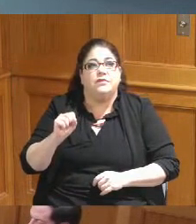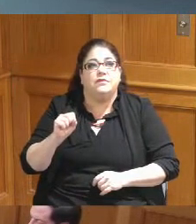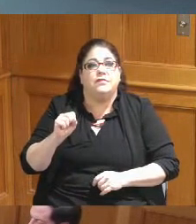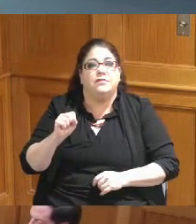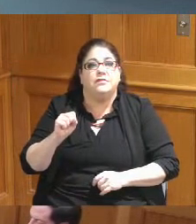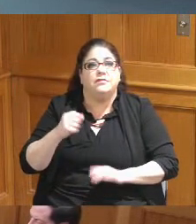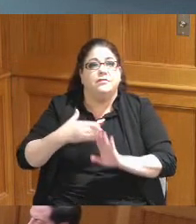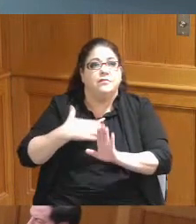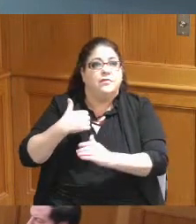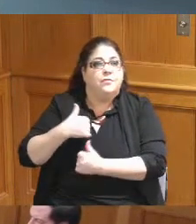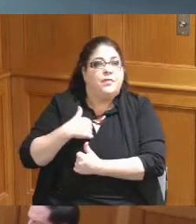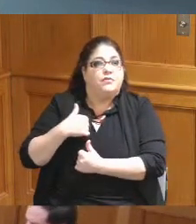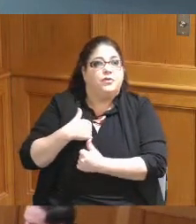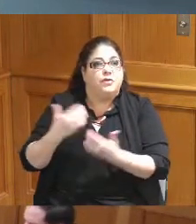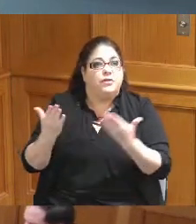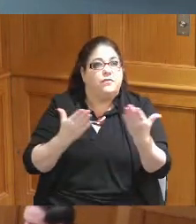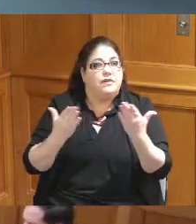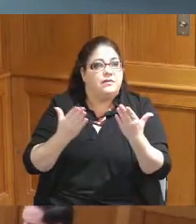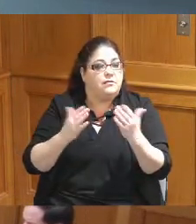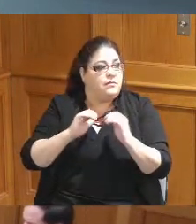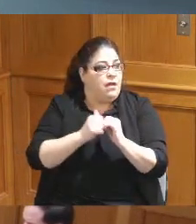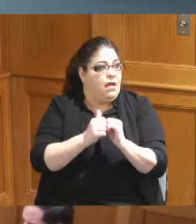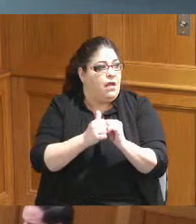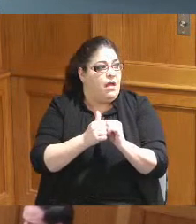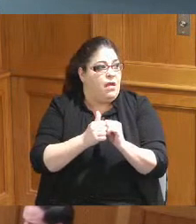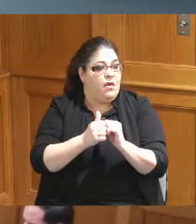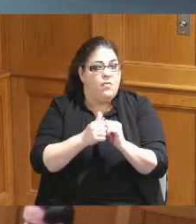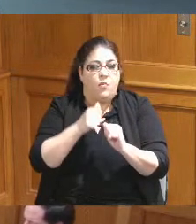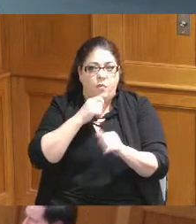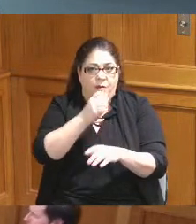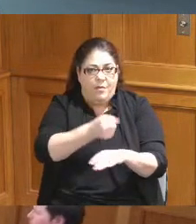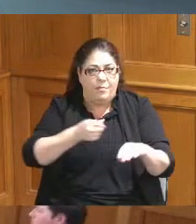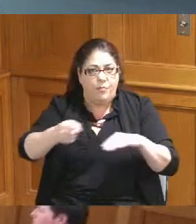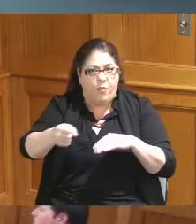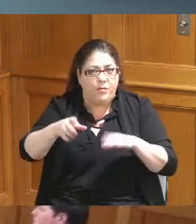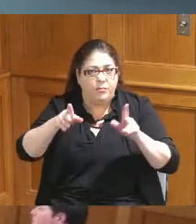on there or how does that work or is it follow up on the appointment schedule for for veterans